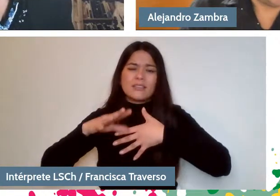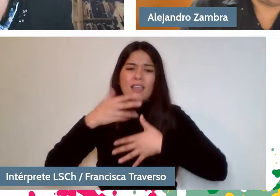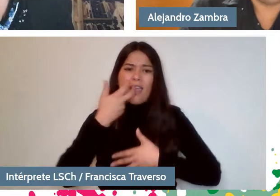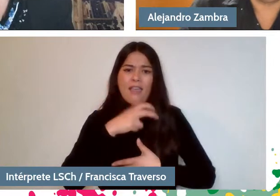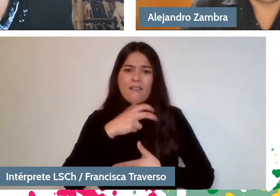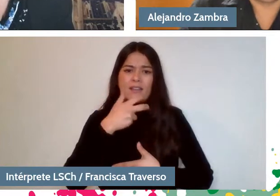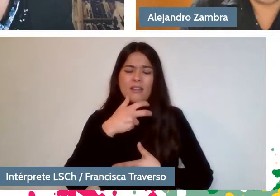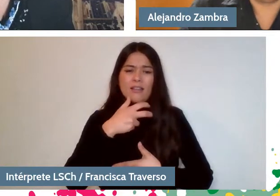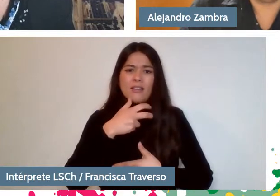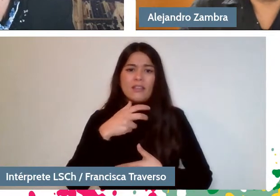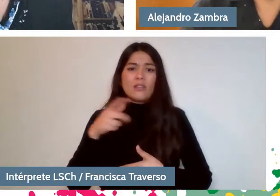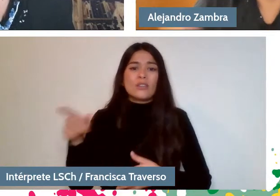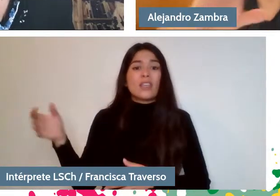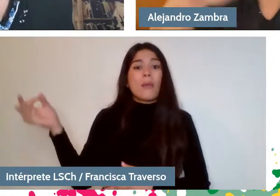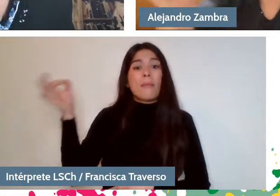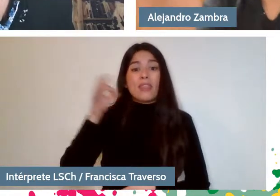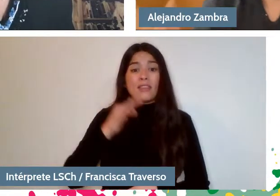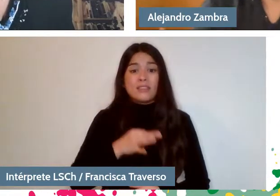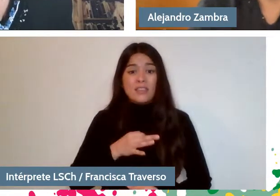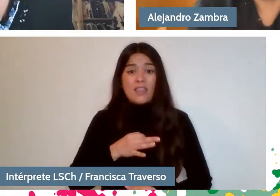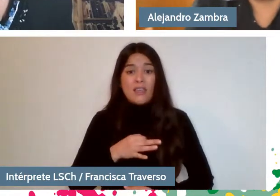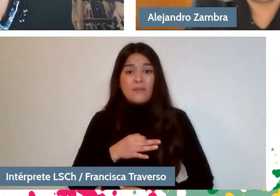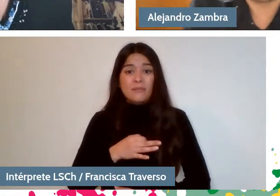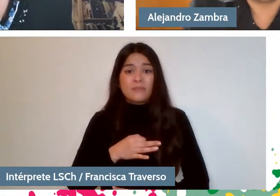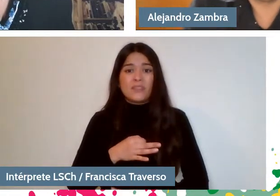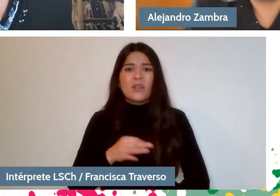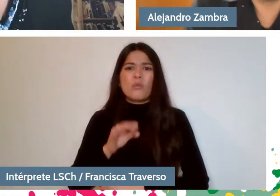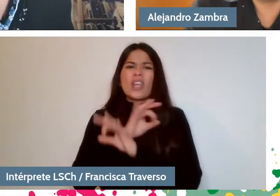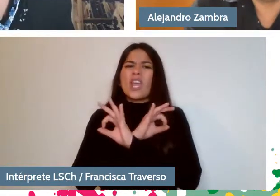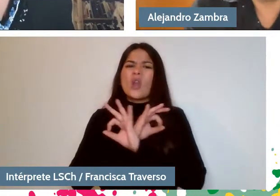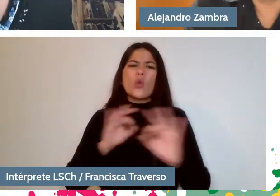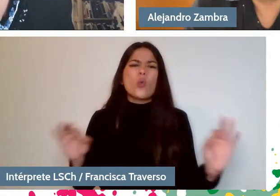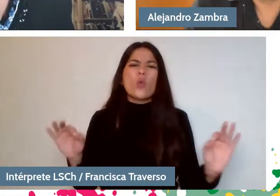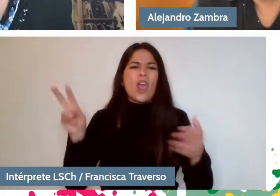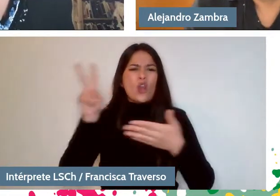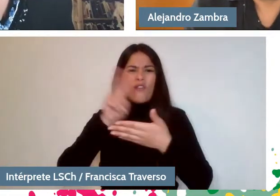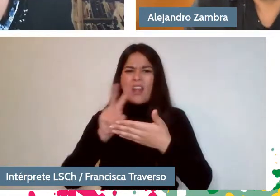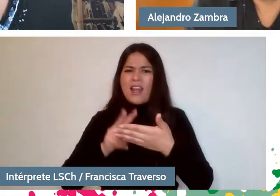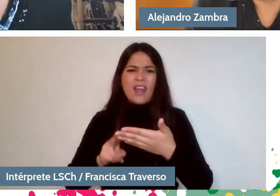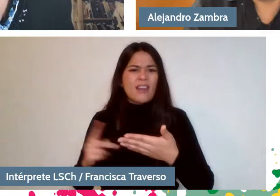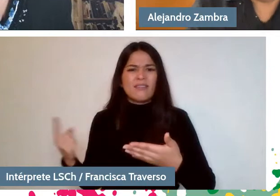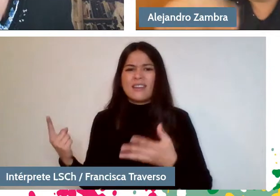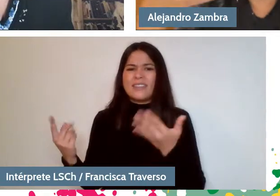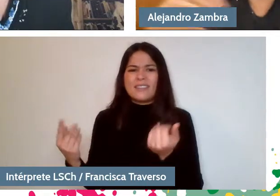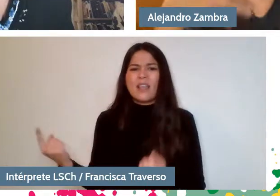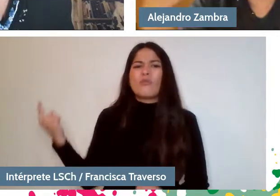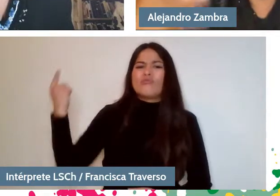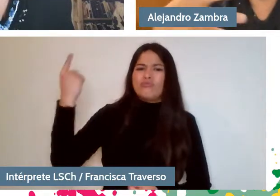with beautiful impudence: "Because if not, you won't read it anywhere." And then, there was this discussion